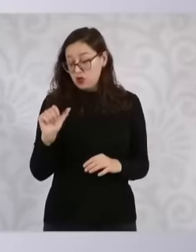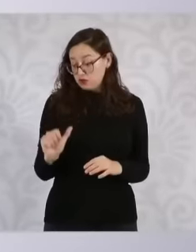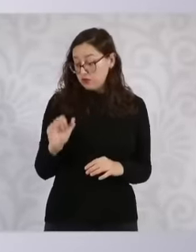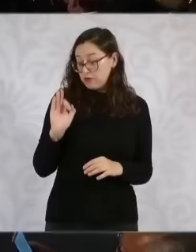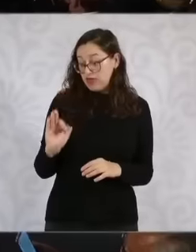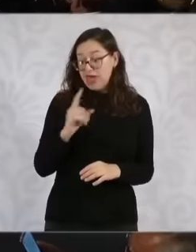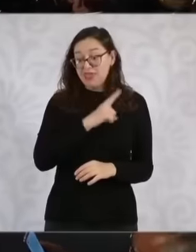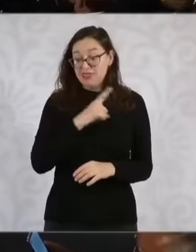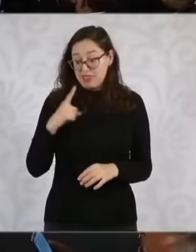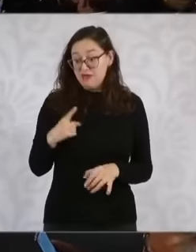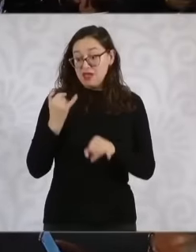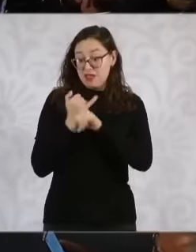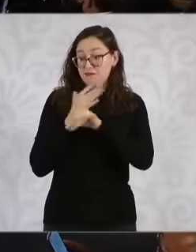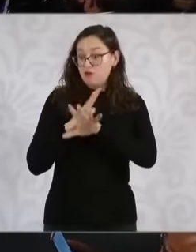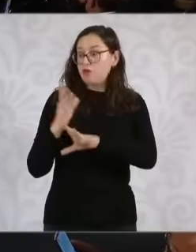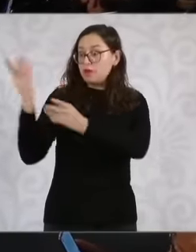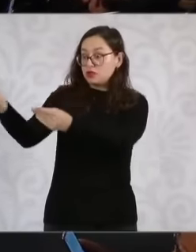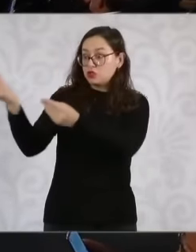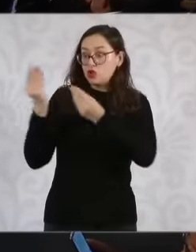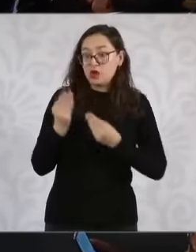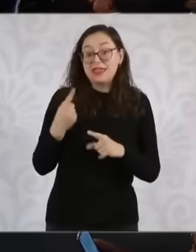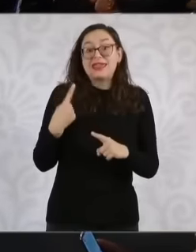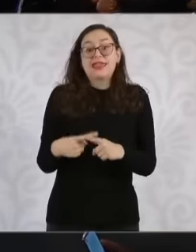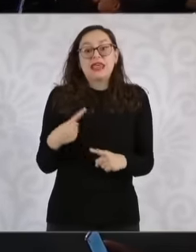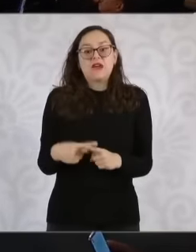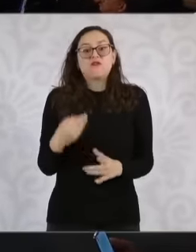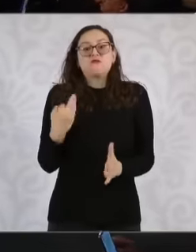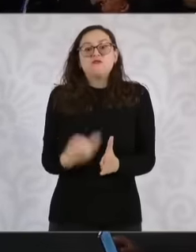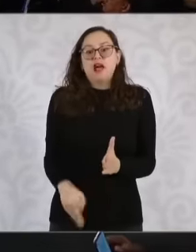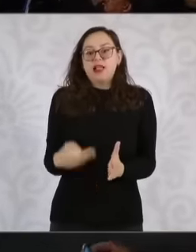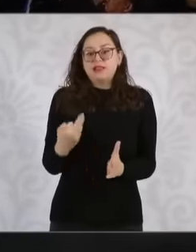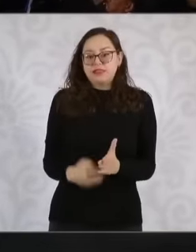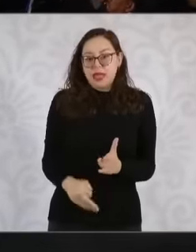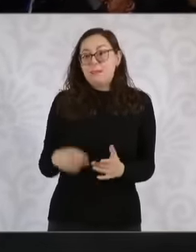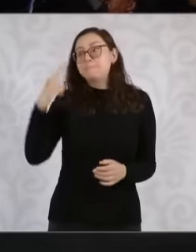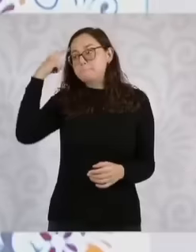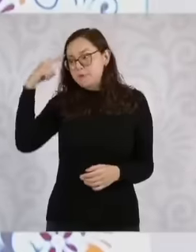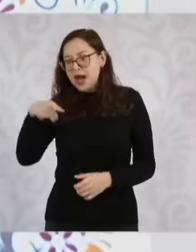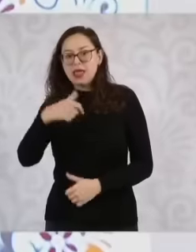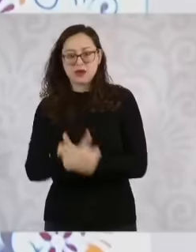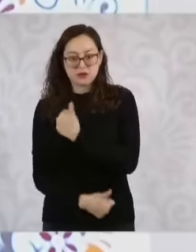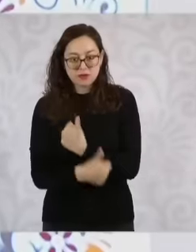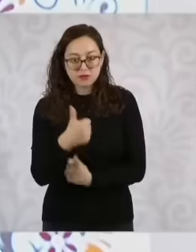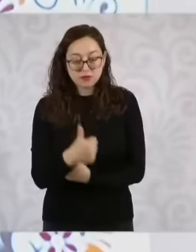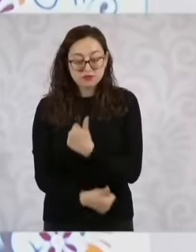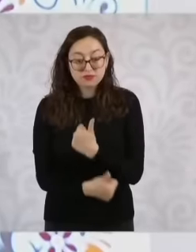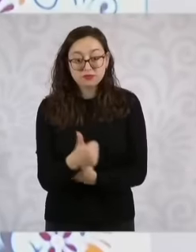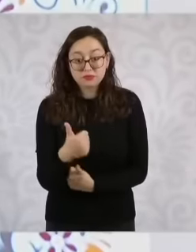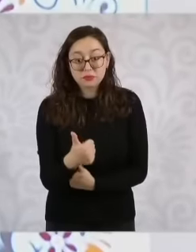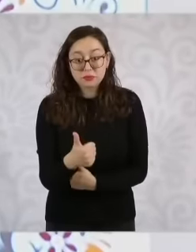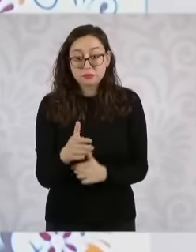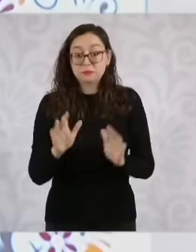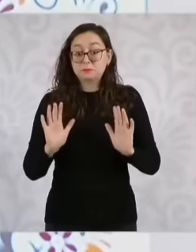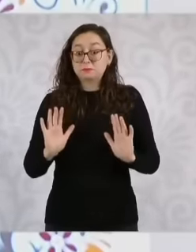to the Senate of the Republic the number of vacancies so that 50 can be taken. Until now,